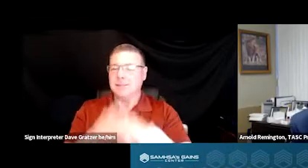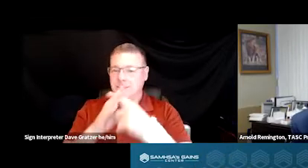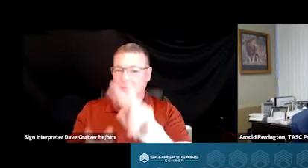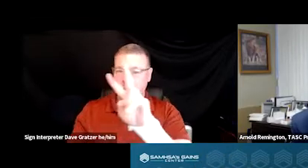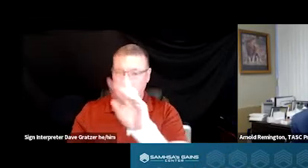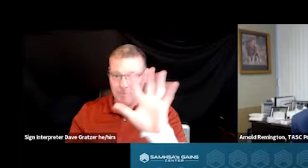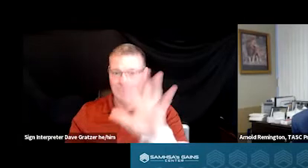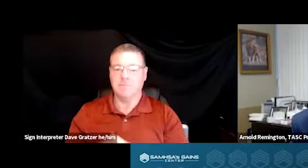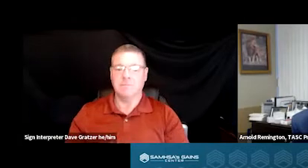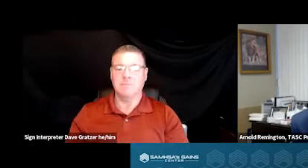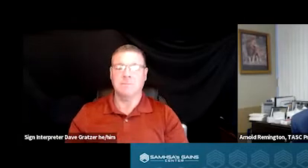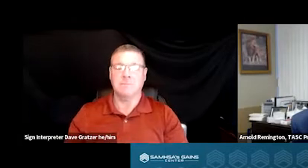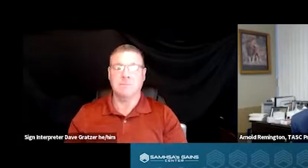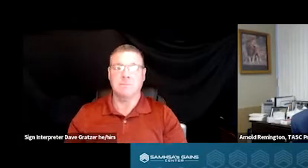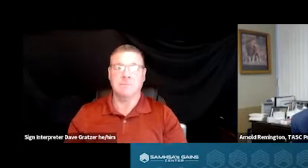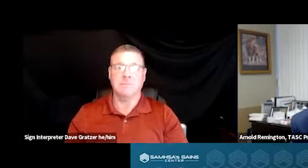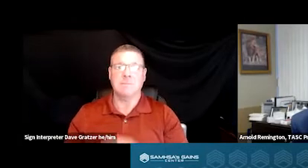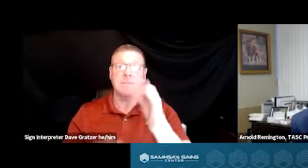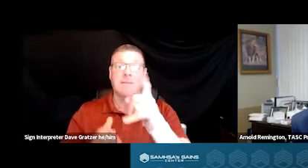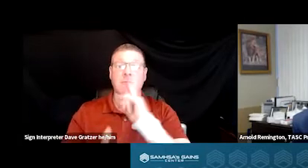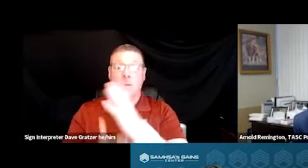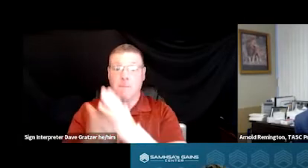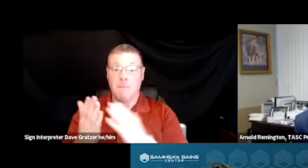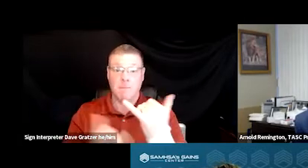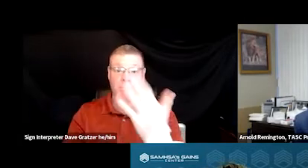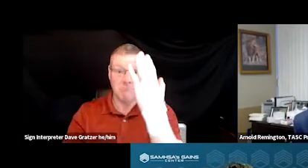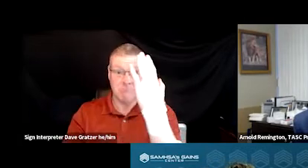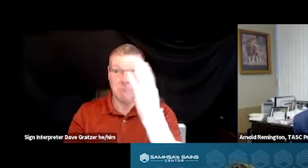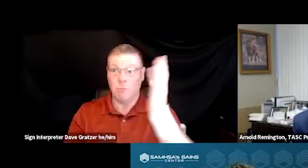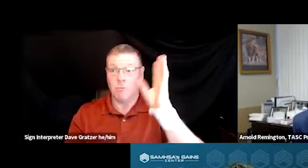And if you were part of this morning's group,